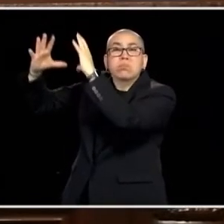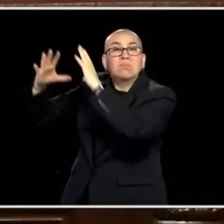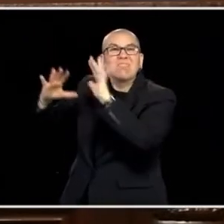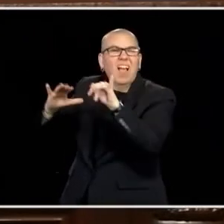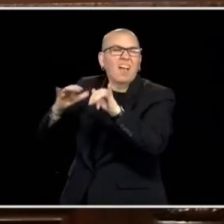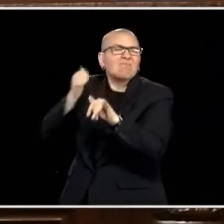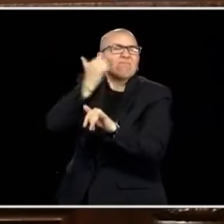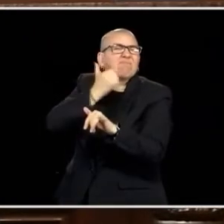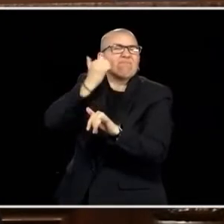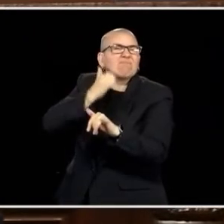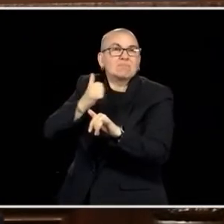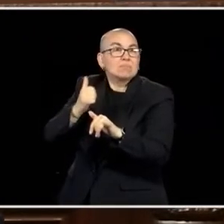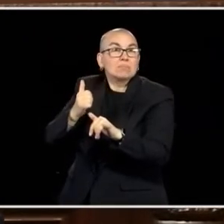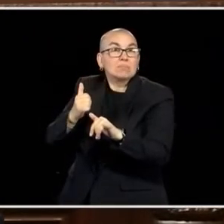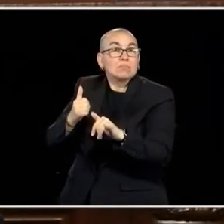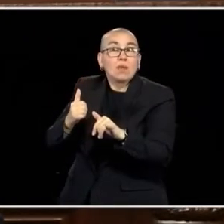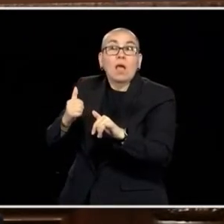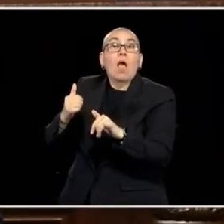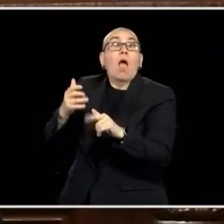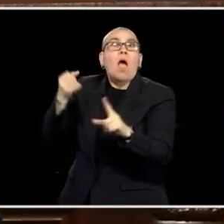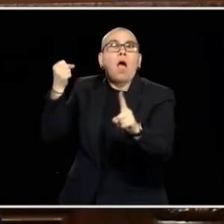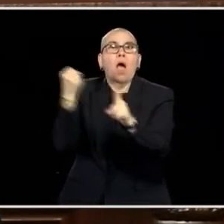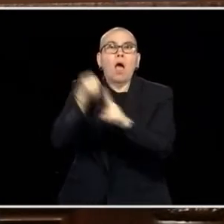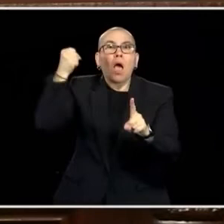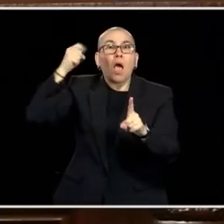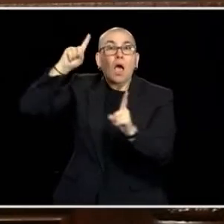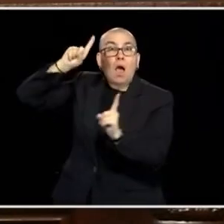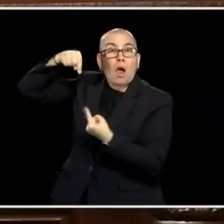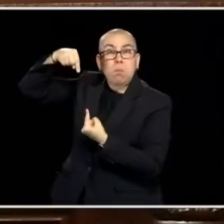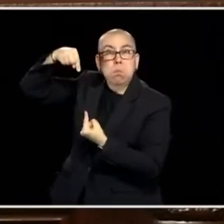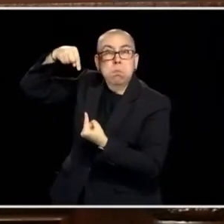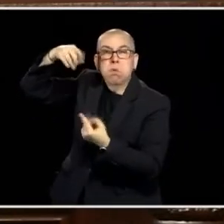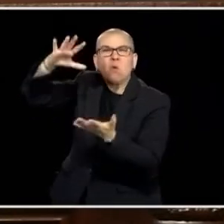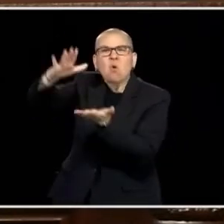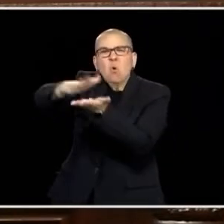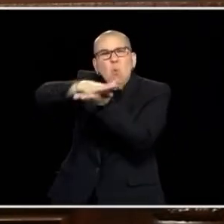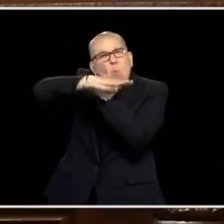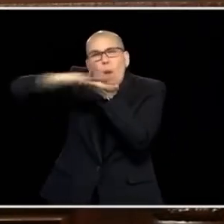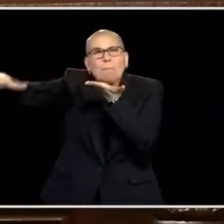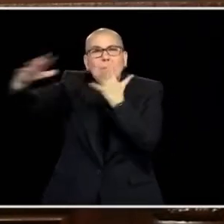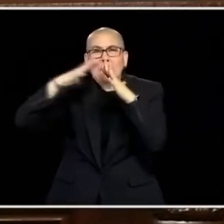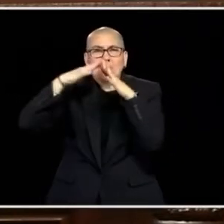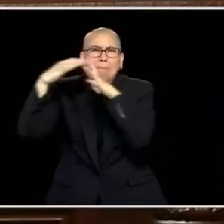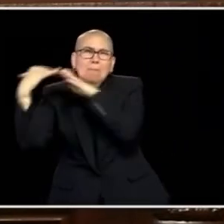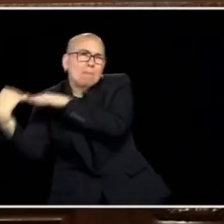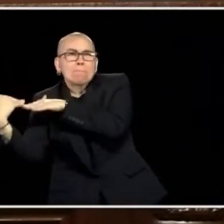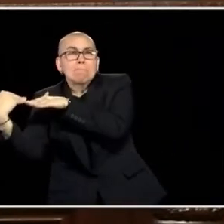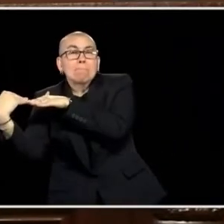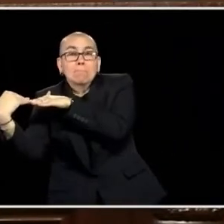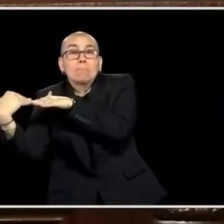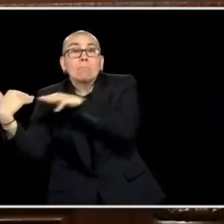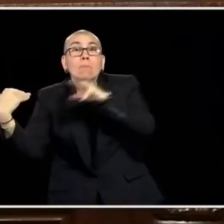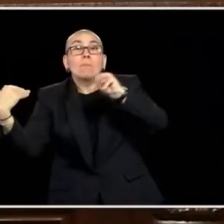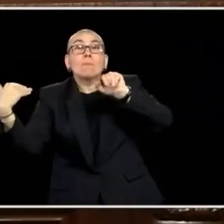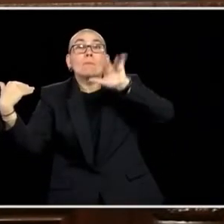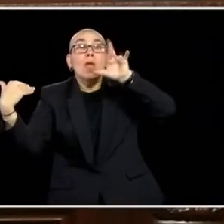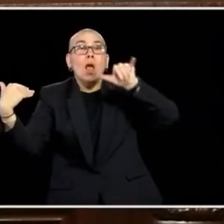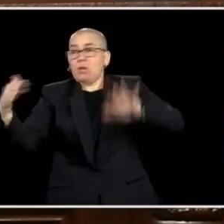THAT HAPPEN IN EVERYDAY LIFE. THE DAY ENDED WITH MAYOR HUNTLEY HELPING WITH OTHERS,